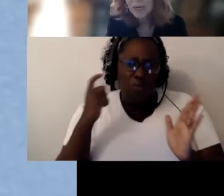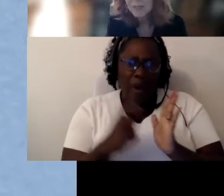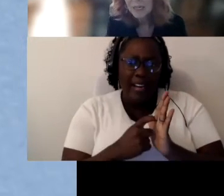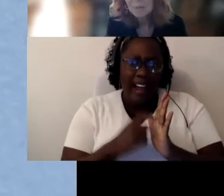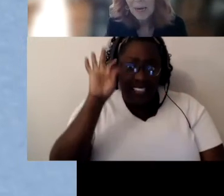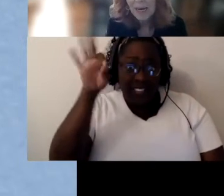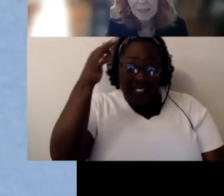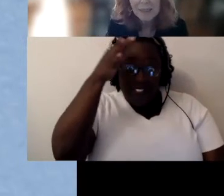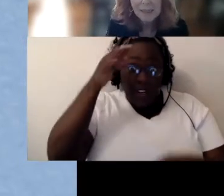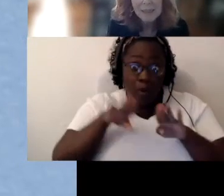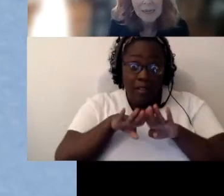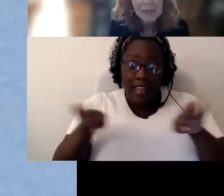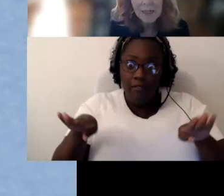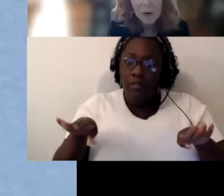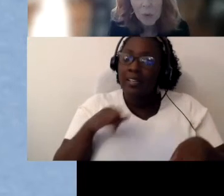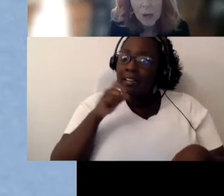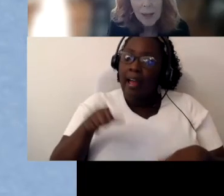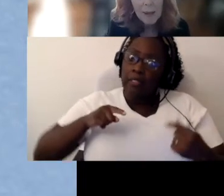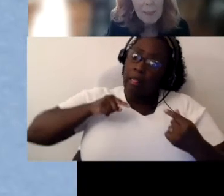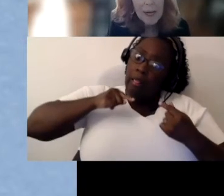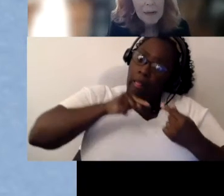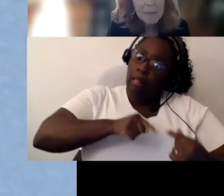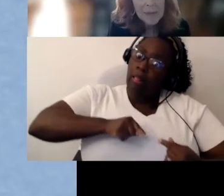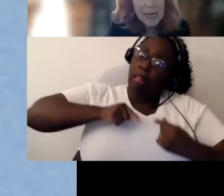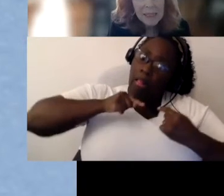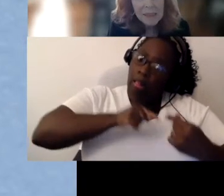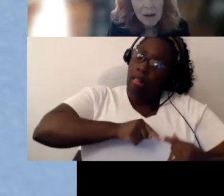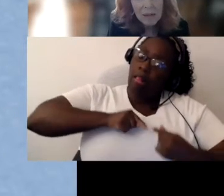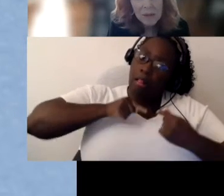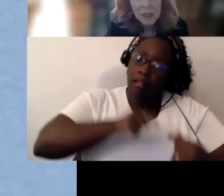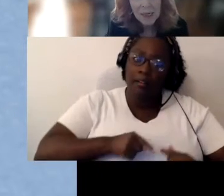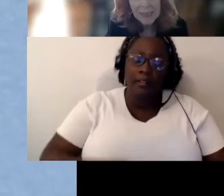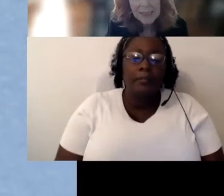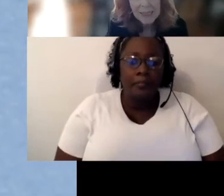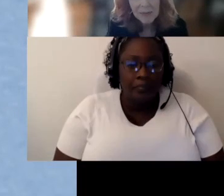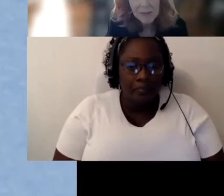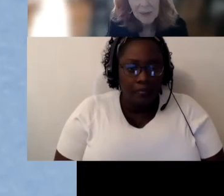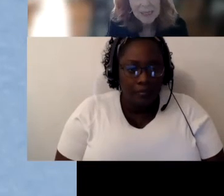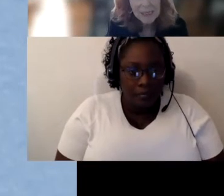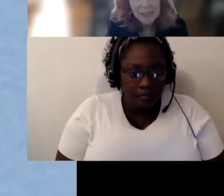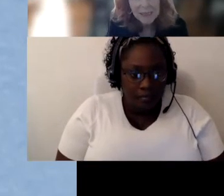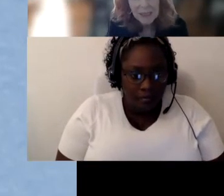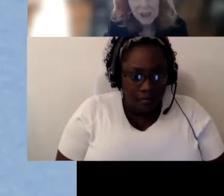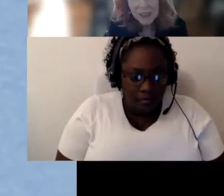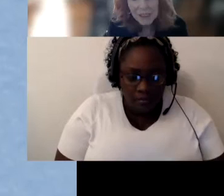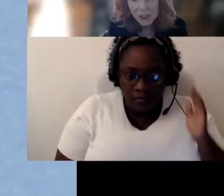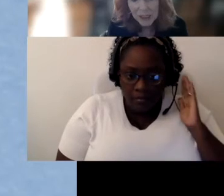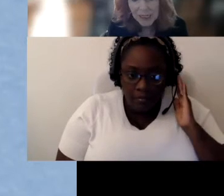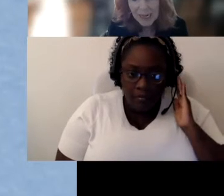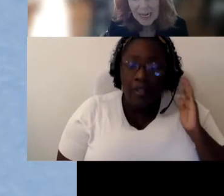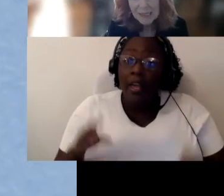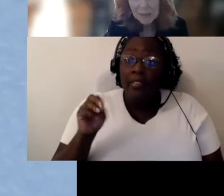have to keep battling this and the Alice Cogswell & Anne Sullivan Macy legislation has been